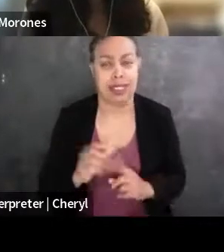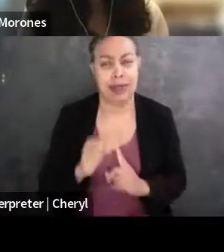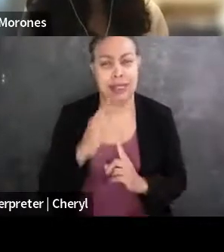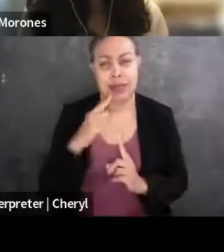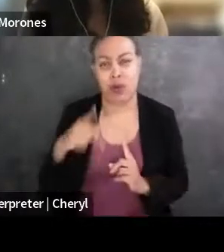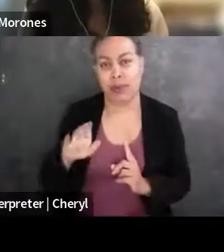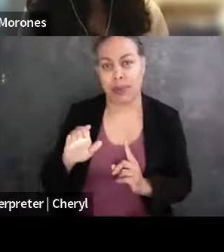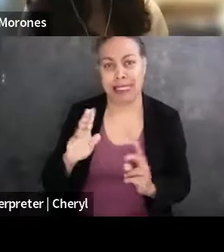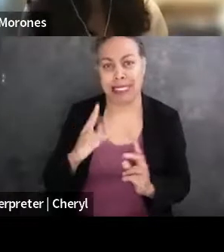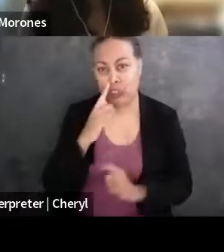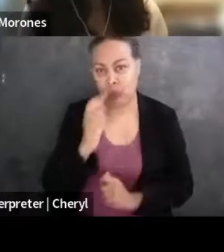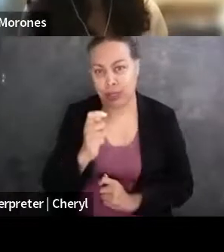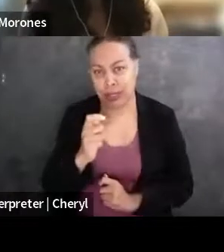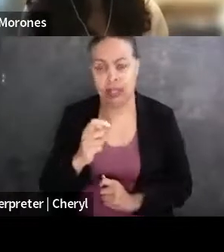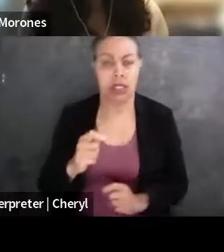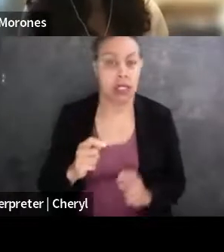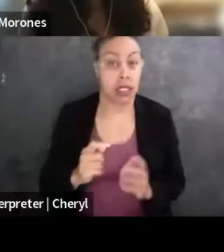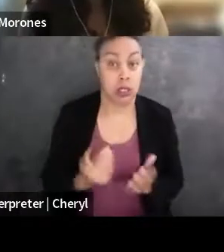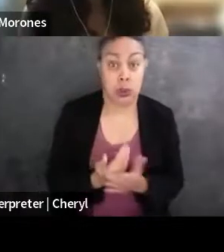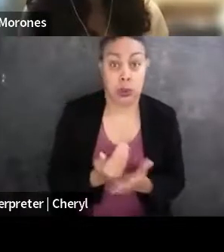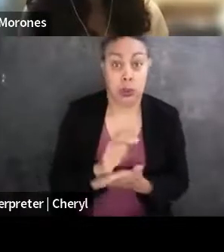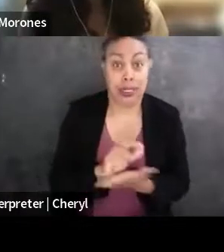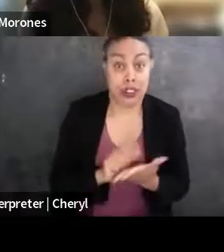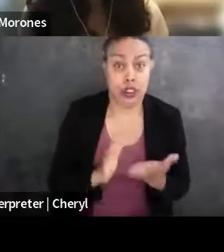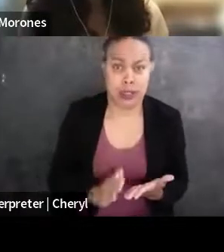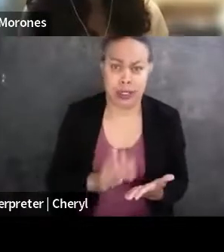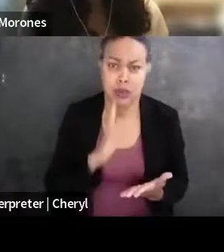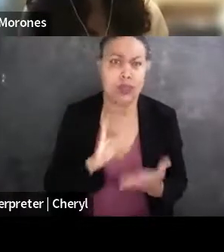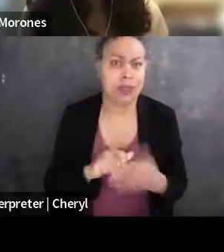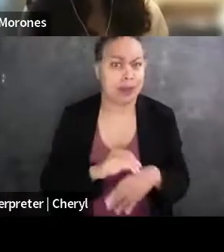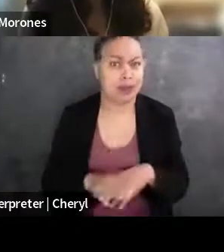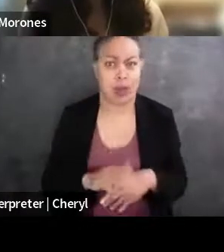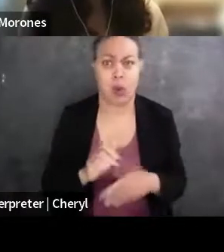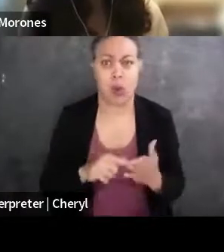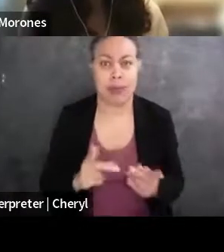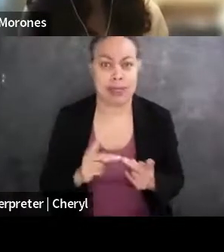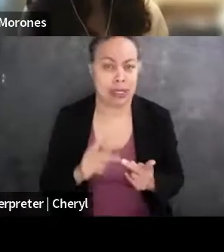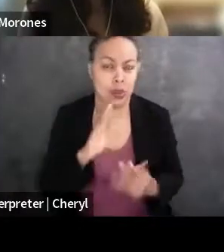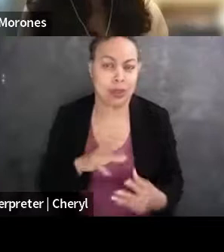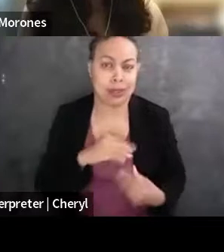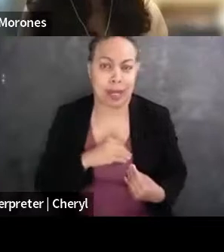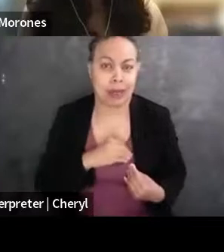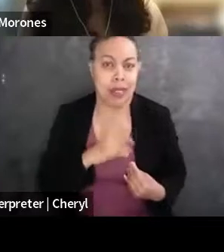especially for early career attorneys, really shapes the positions that you're able to take on responsibility for your own finances.